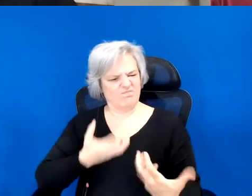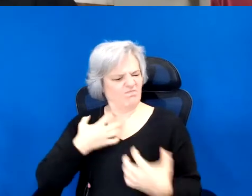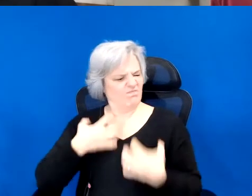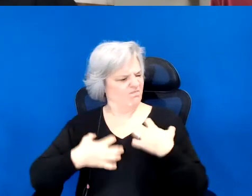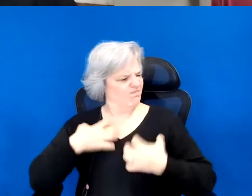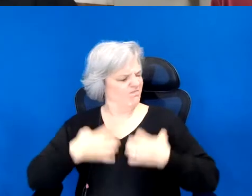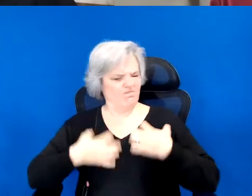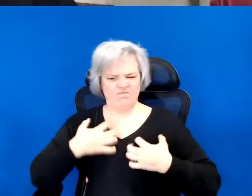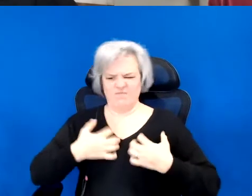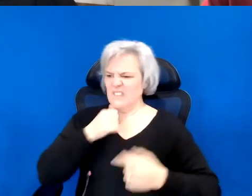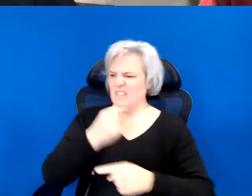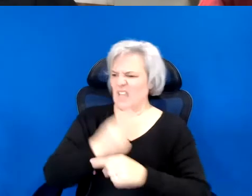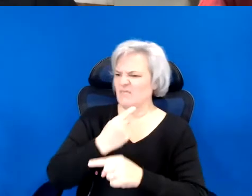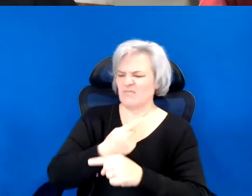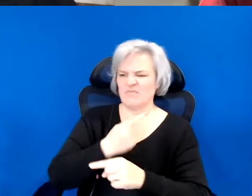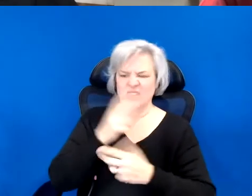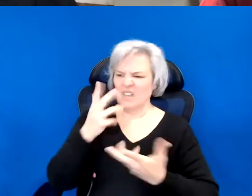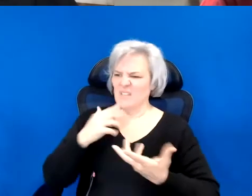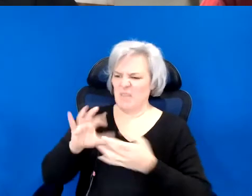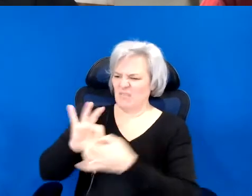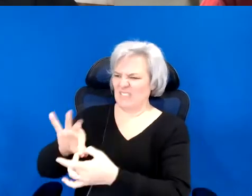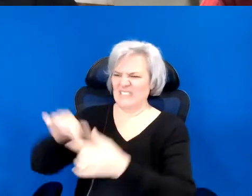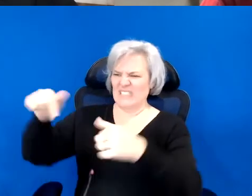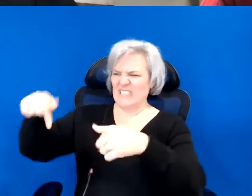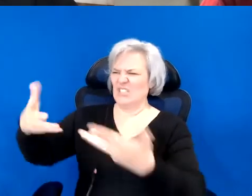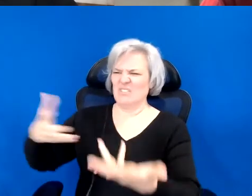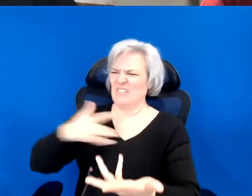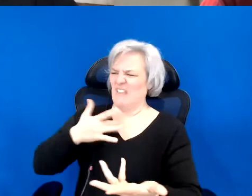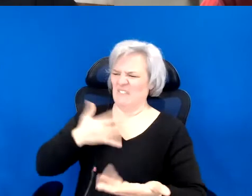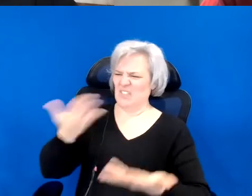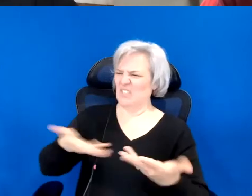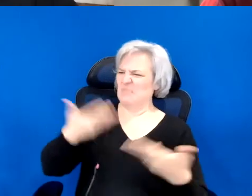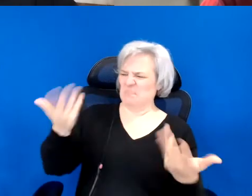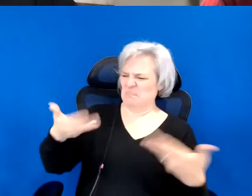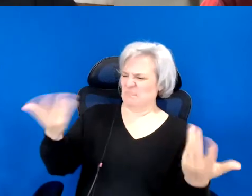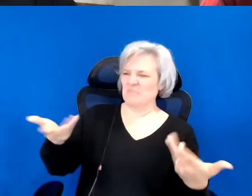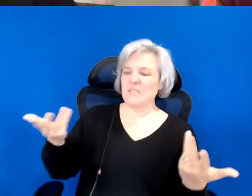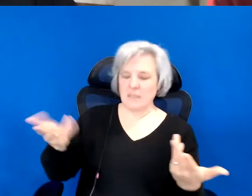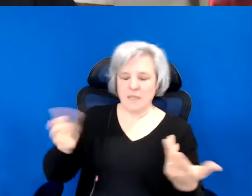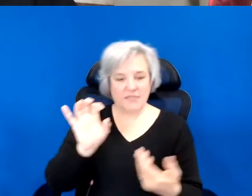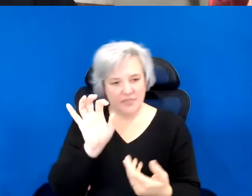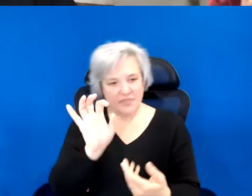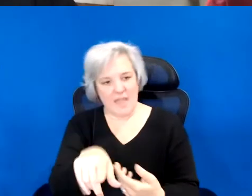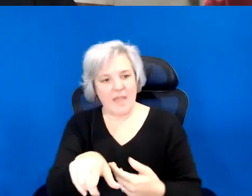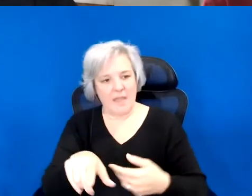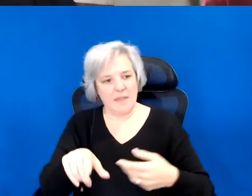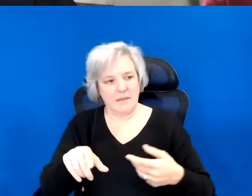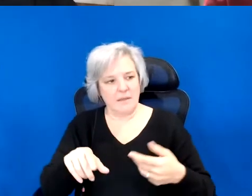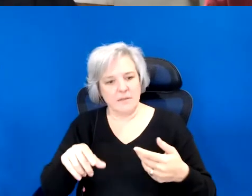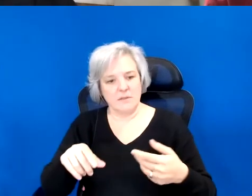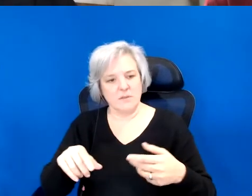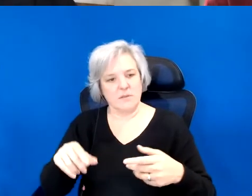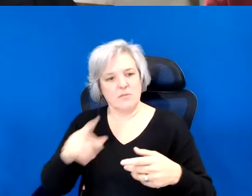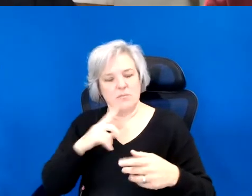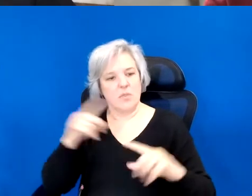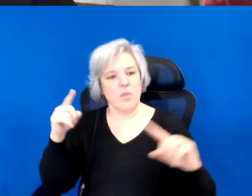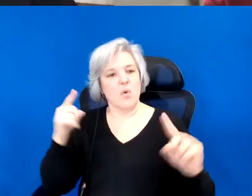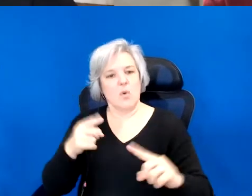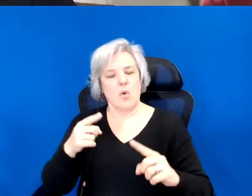to relation to place. And for me, that is the big question now.